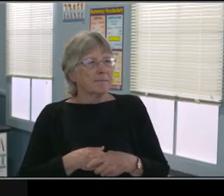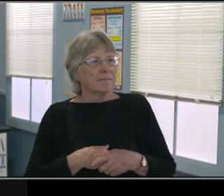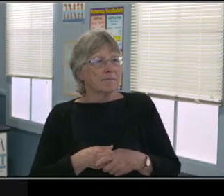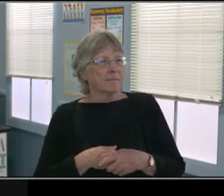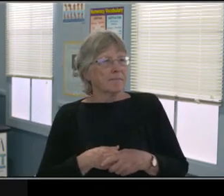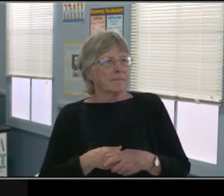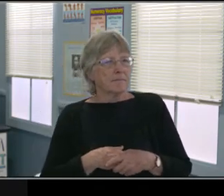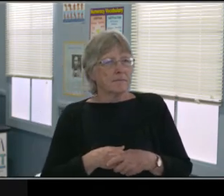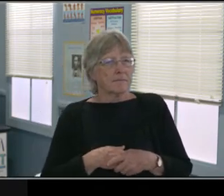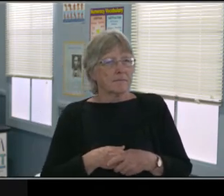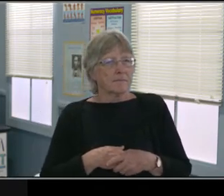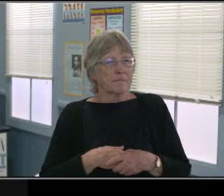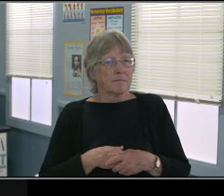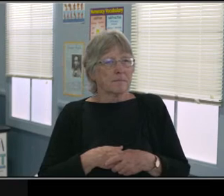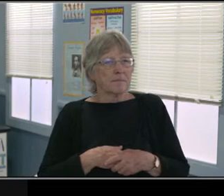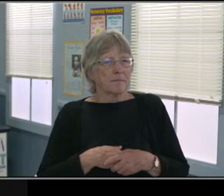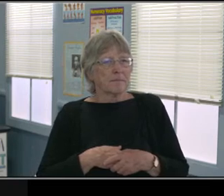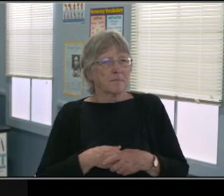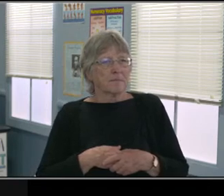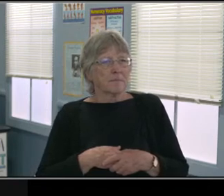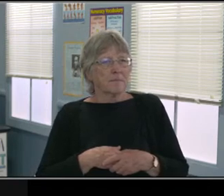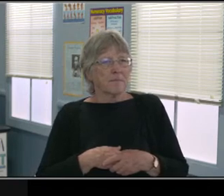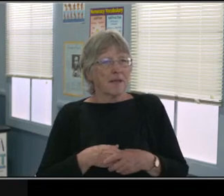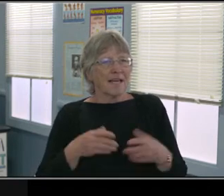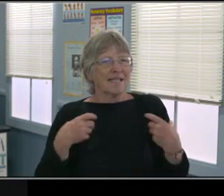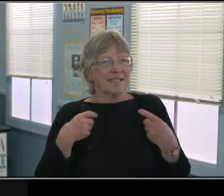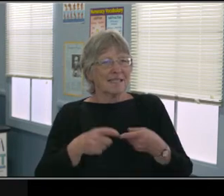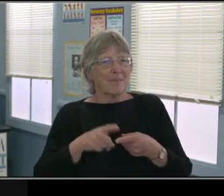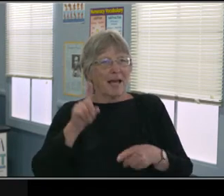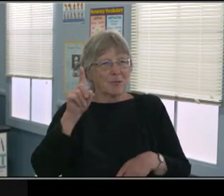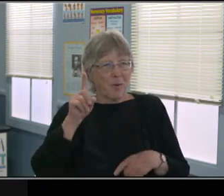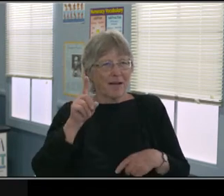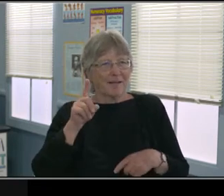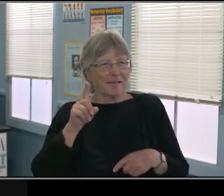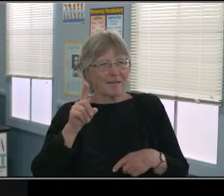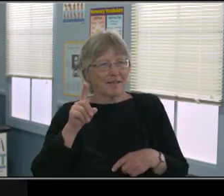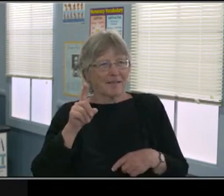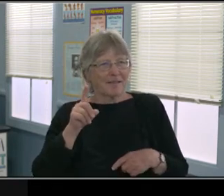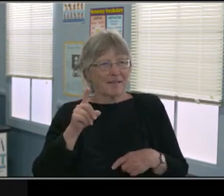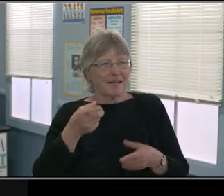let's say five, six months, I don't know when this will be over, can go back and say,